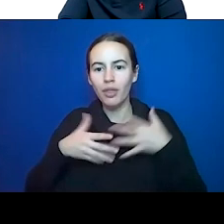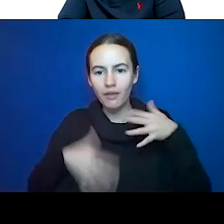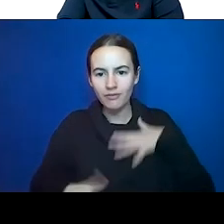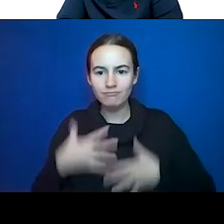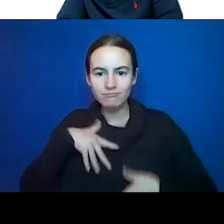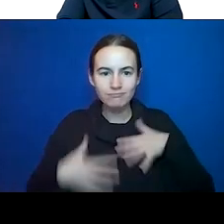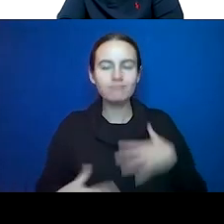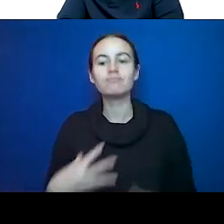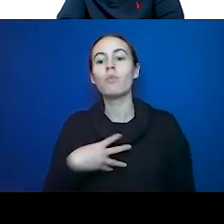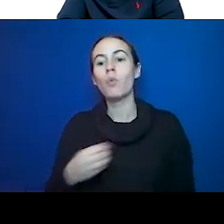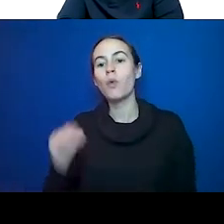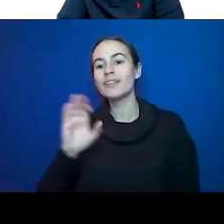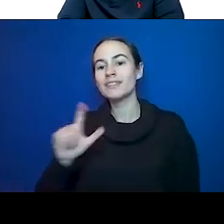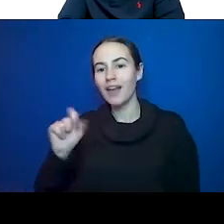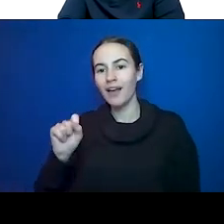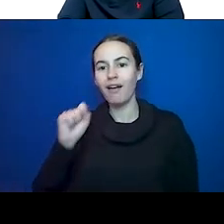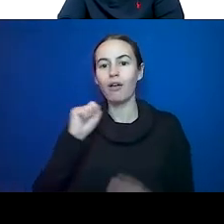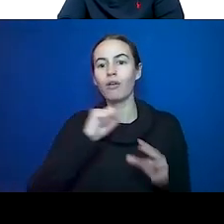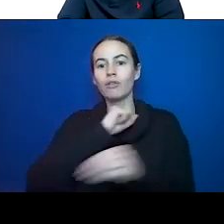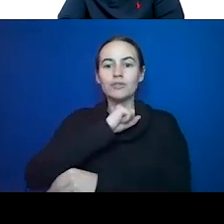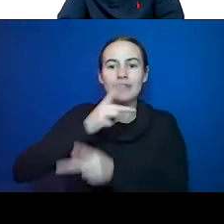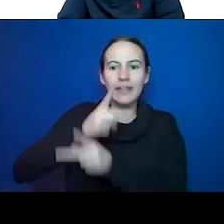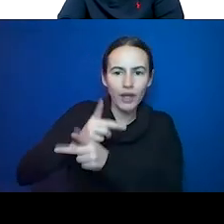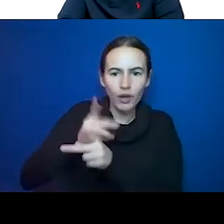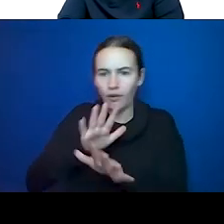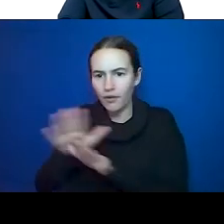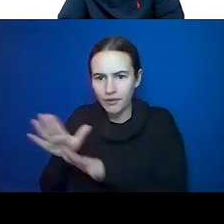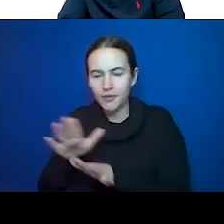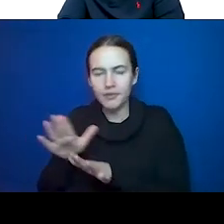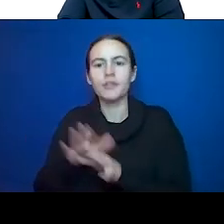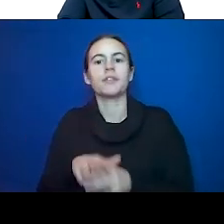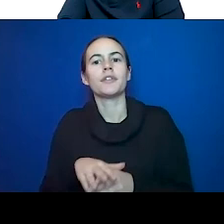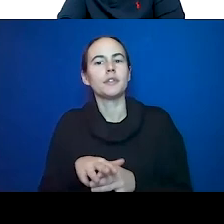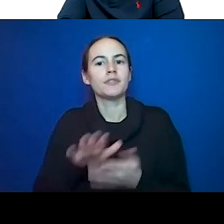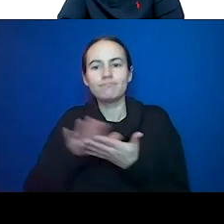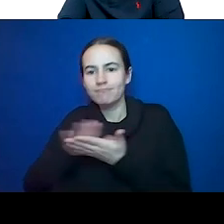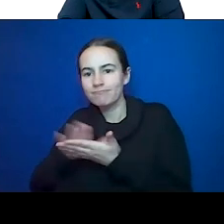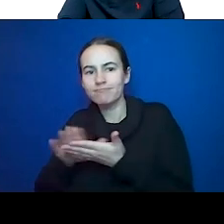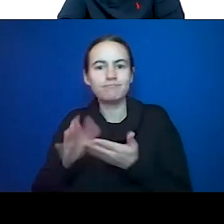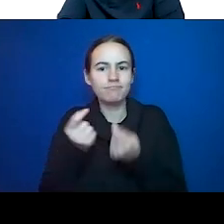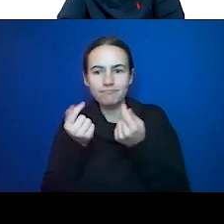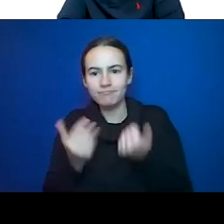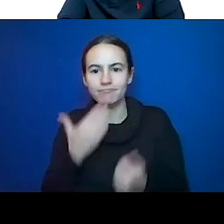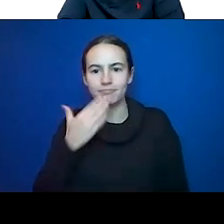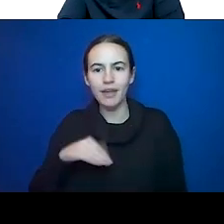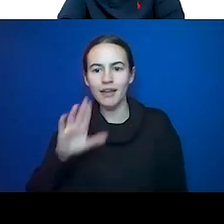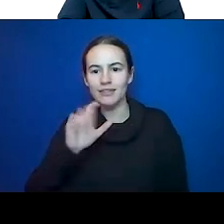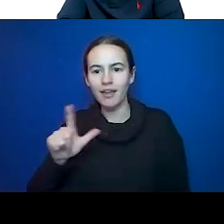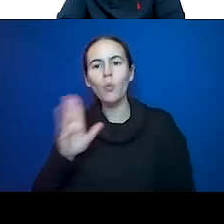debris and other bad cells that are there. It allows healing. So this is a good thing but when